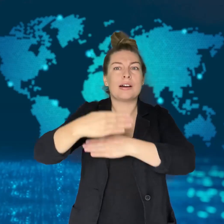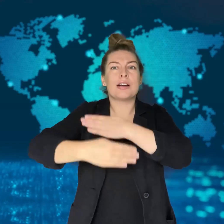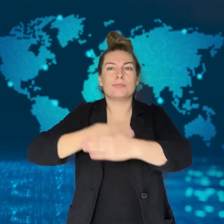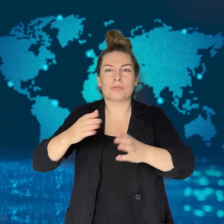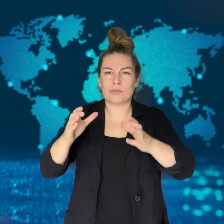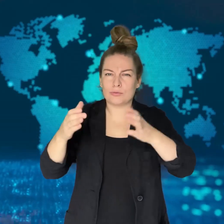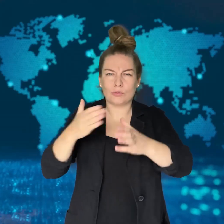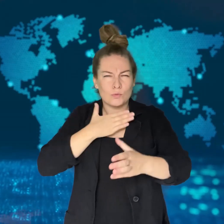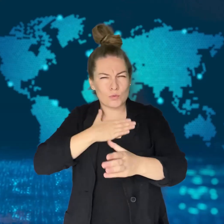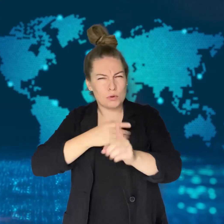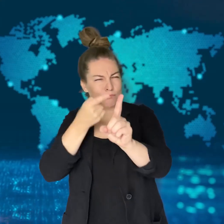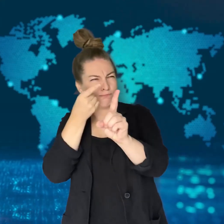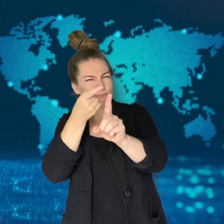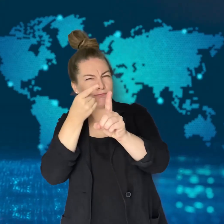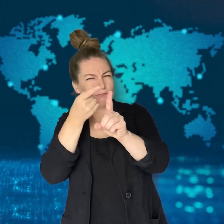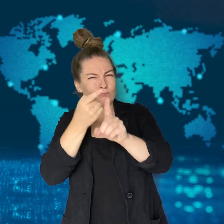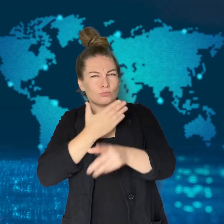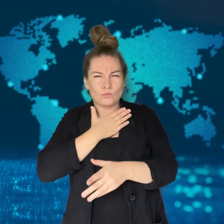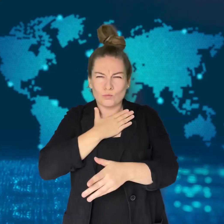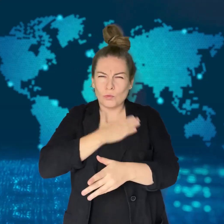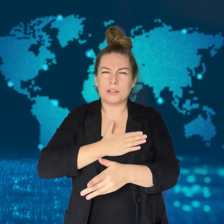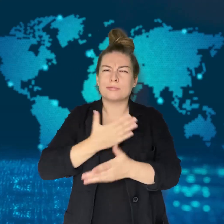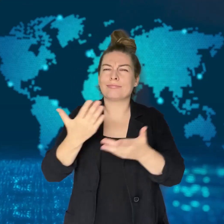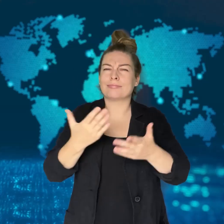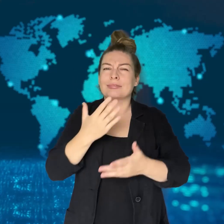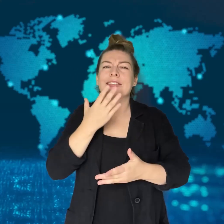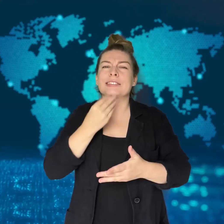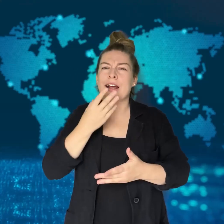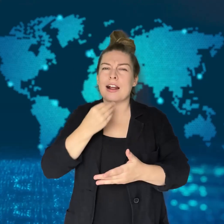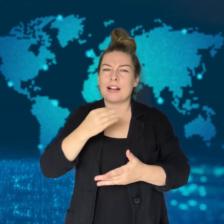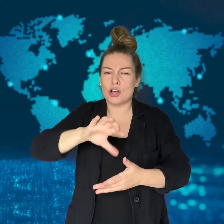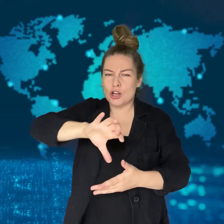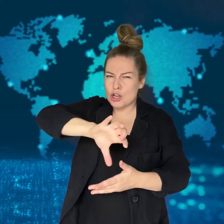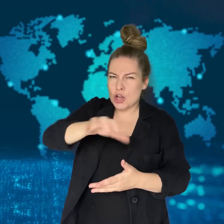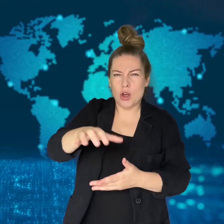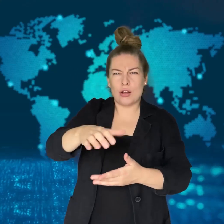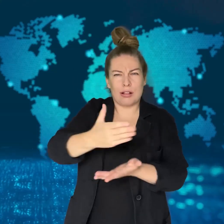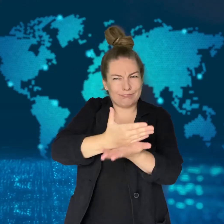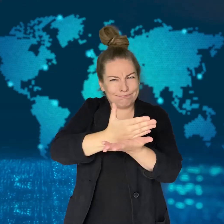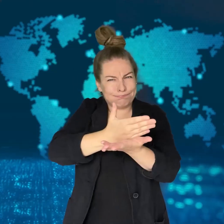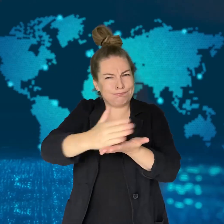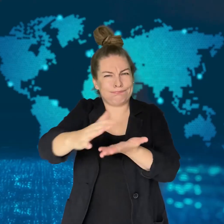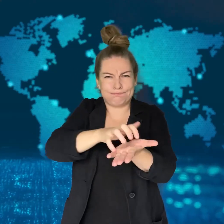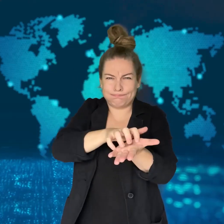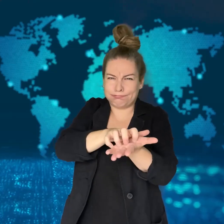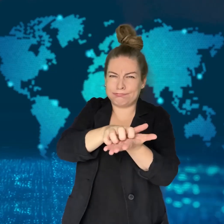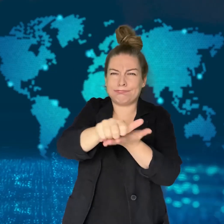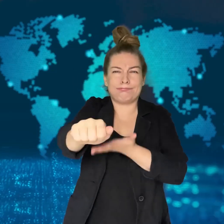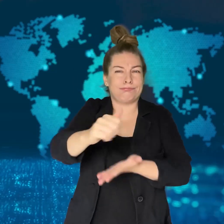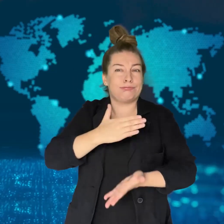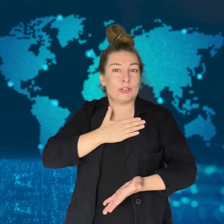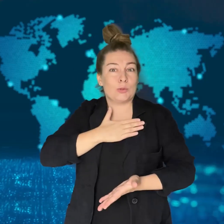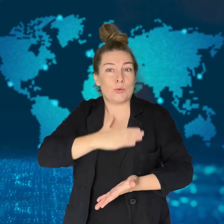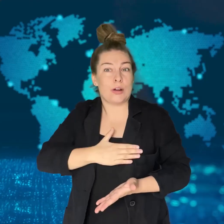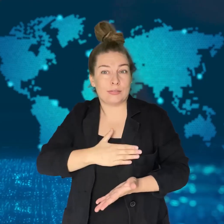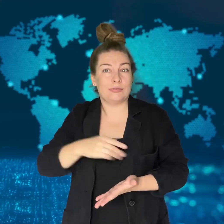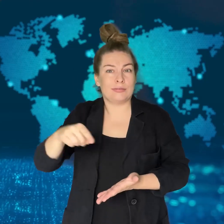Israel more intensely since the country's war began in Gaza.